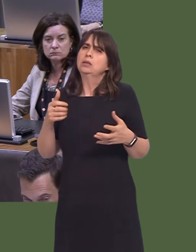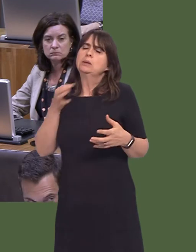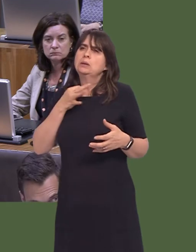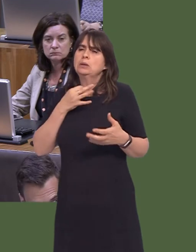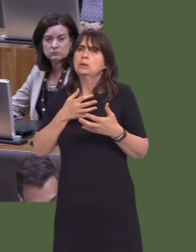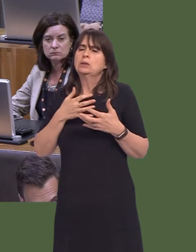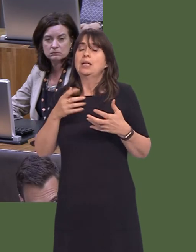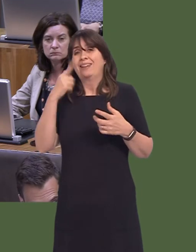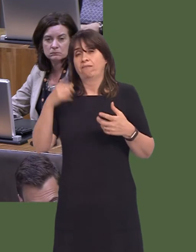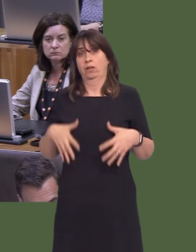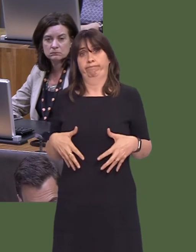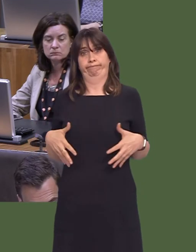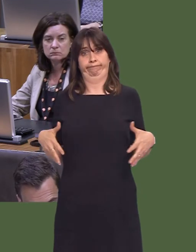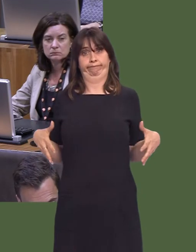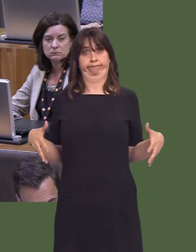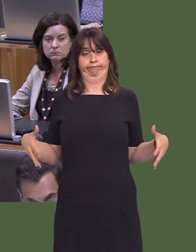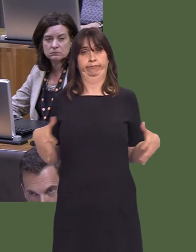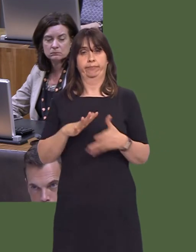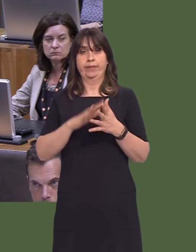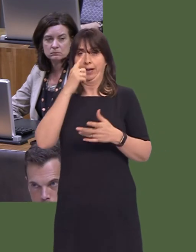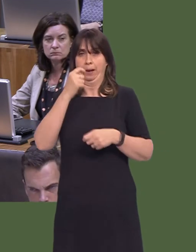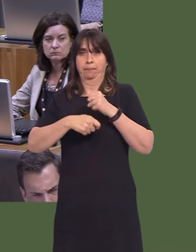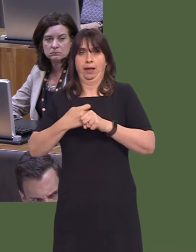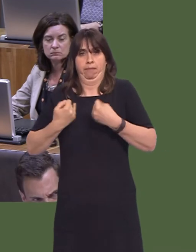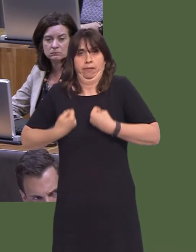a number of diseases, therefore a disease-specific approach is not warranted. We know also the